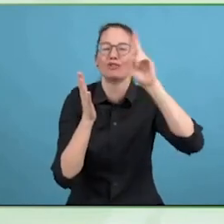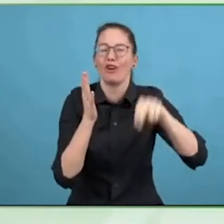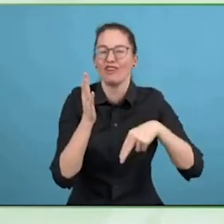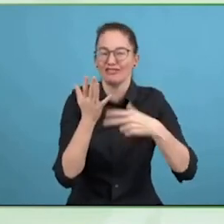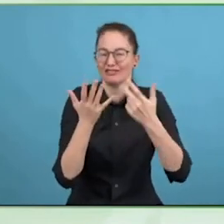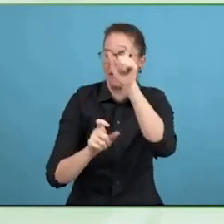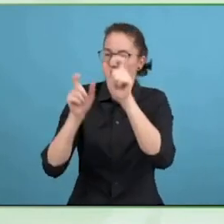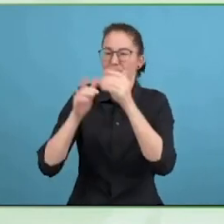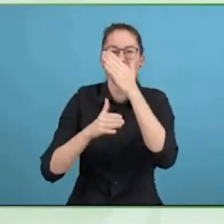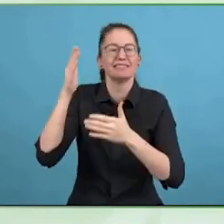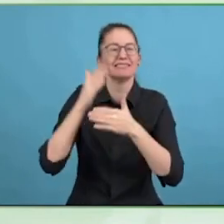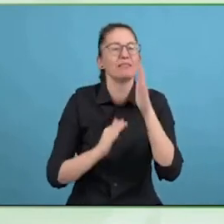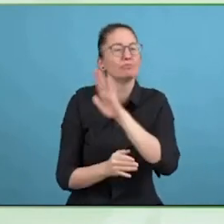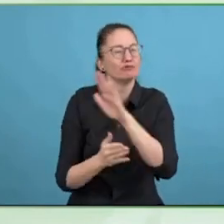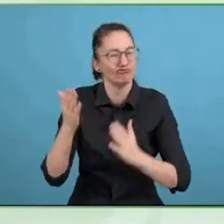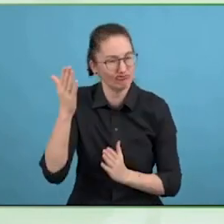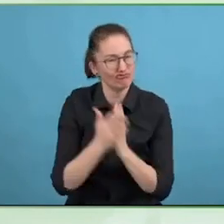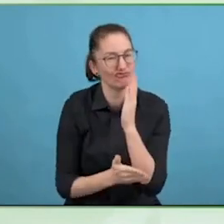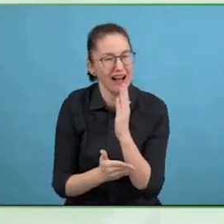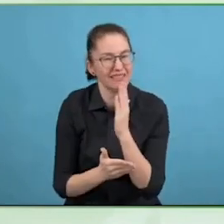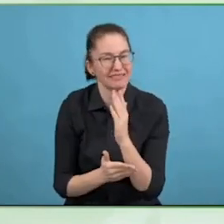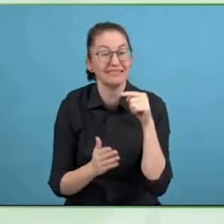Those are our challenges for certifications as you mentioned,